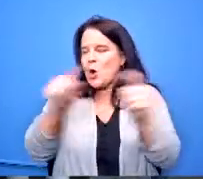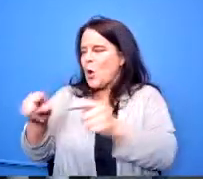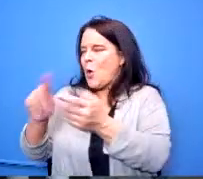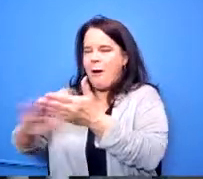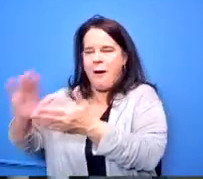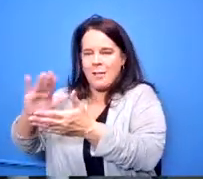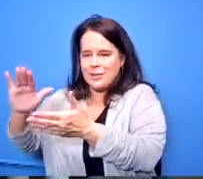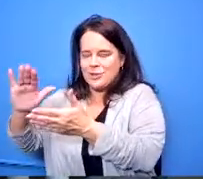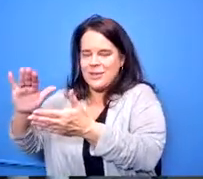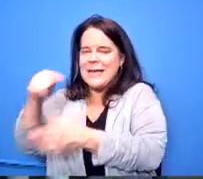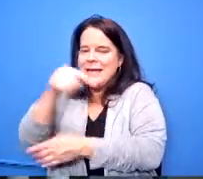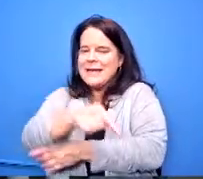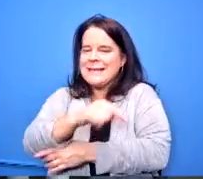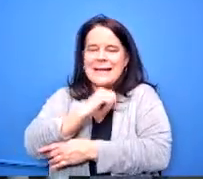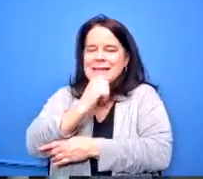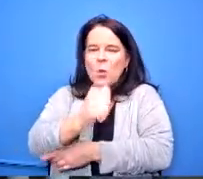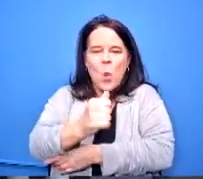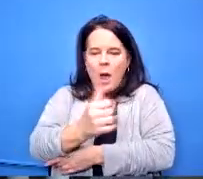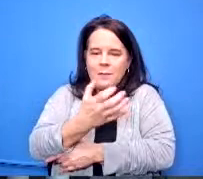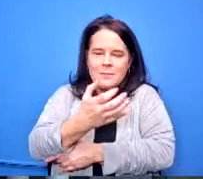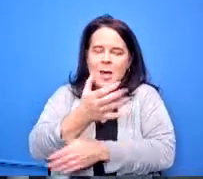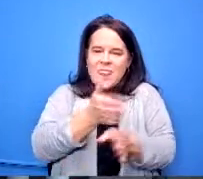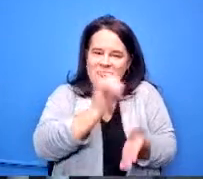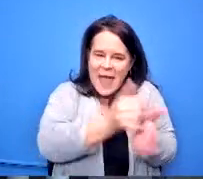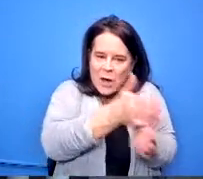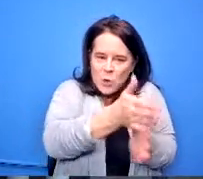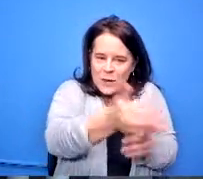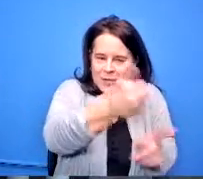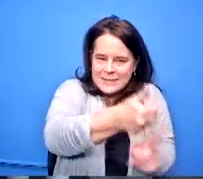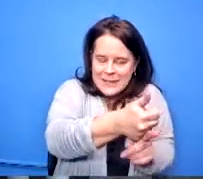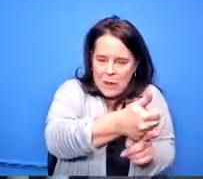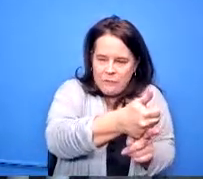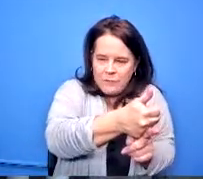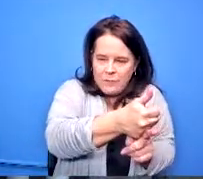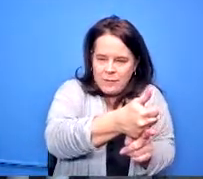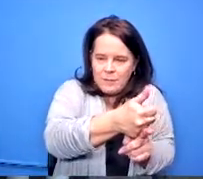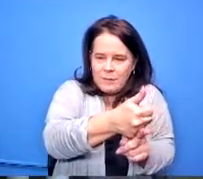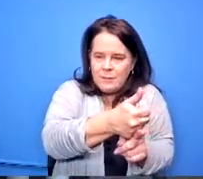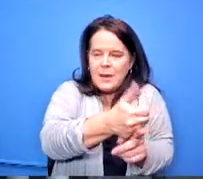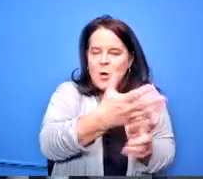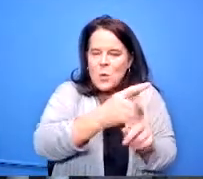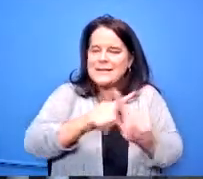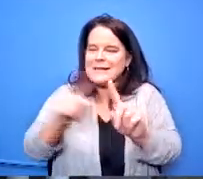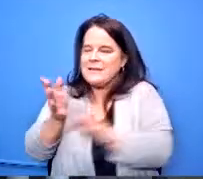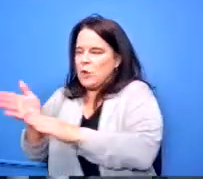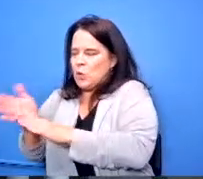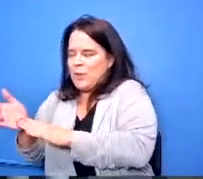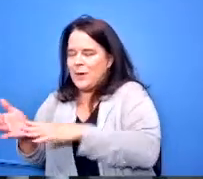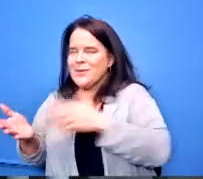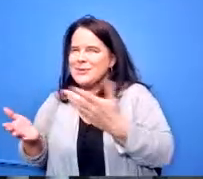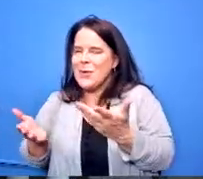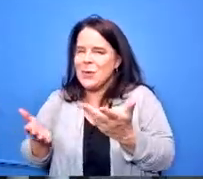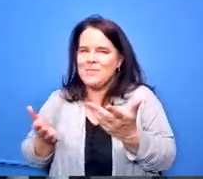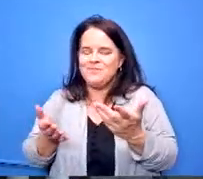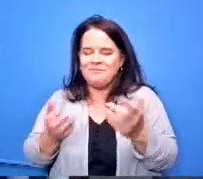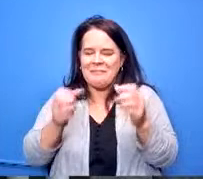and is there some room for reevaluation can the young person change a career pathway in the middle